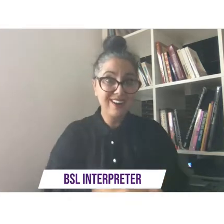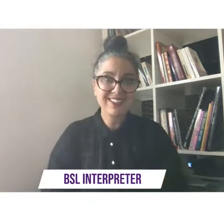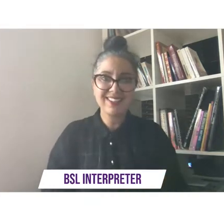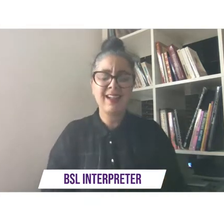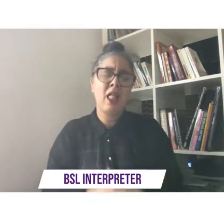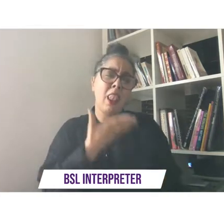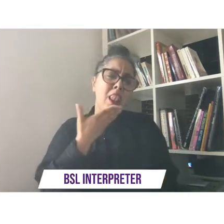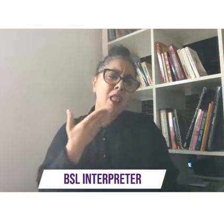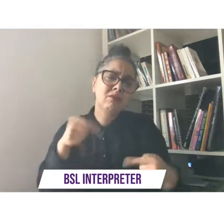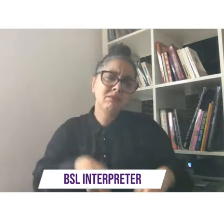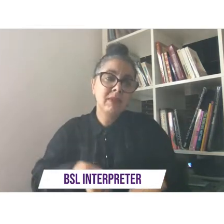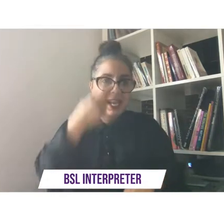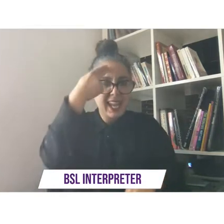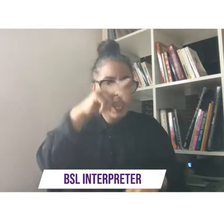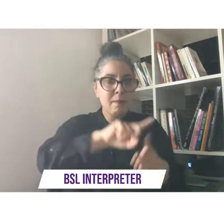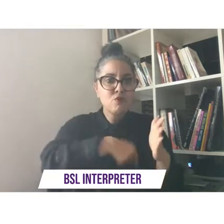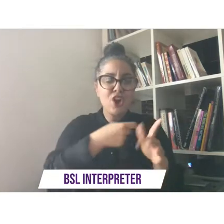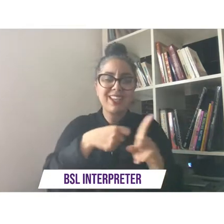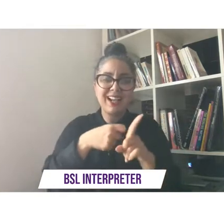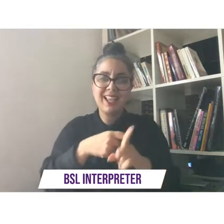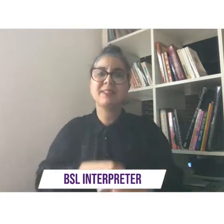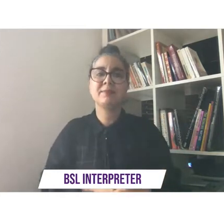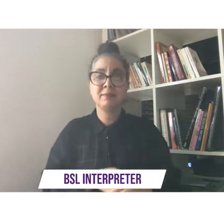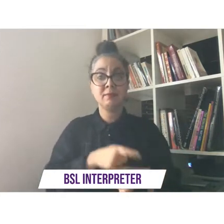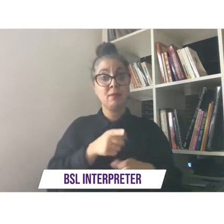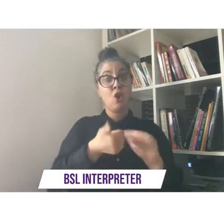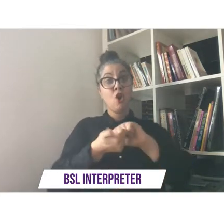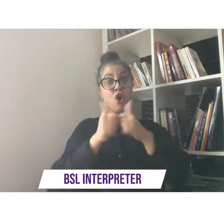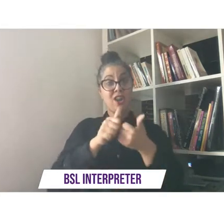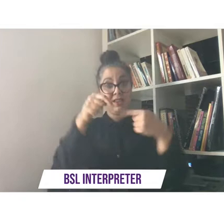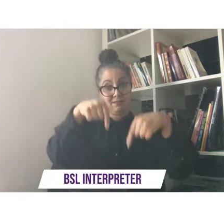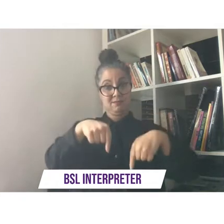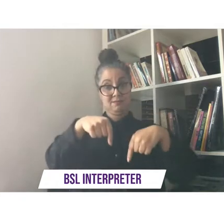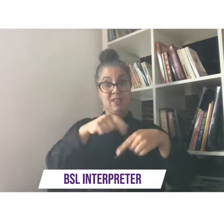name's john kelly and he's my colleague and friend miss jackie who'll introduce yourself in a minute